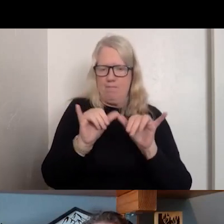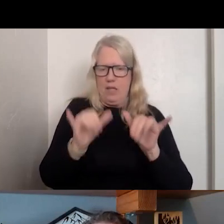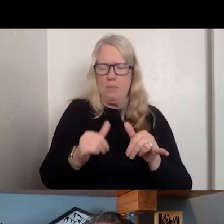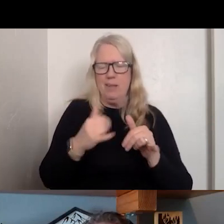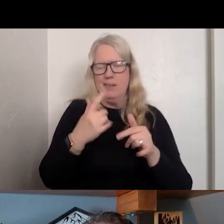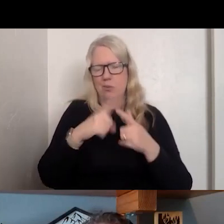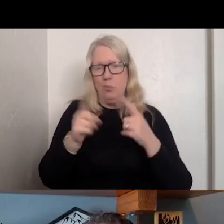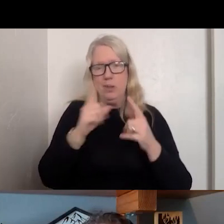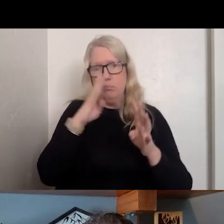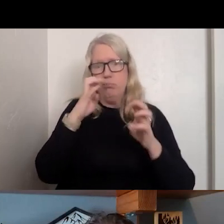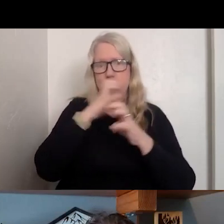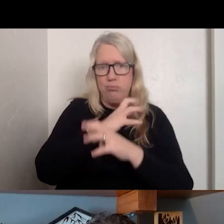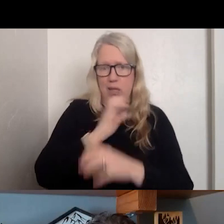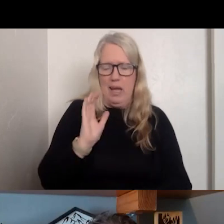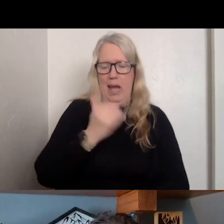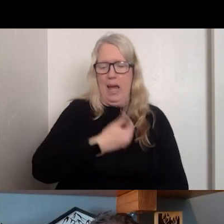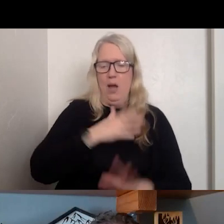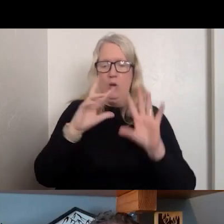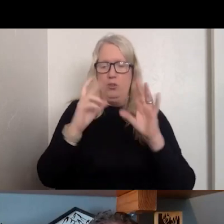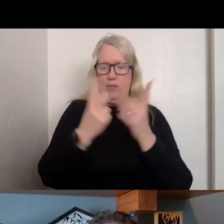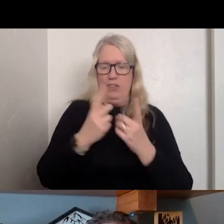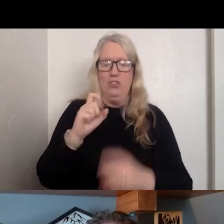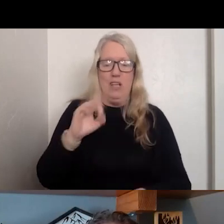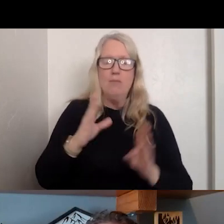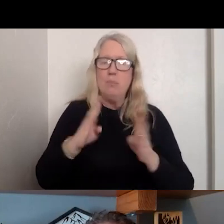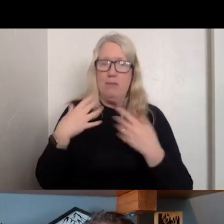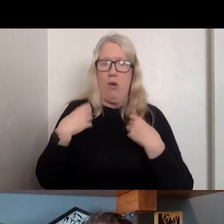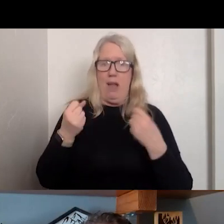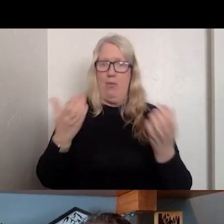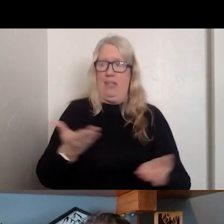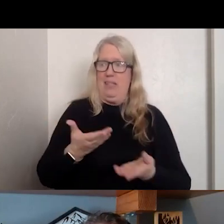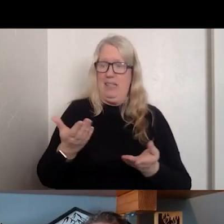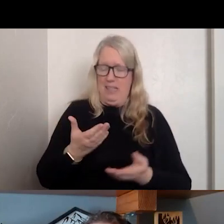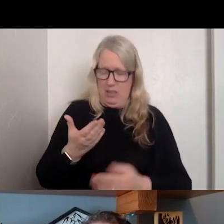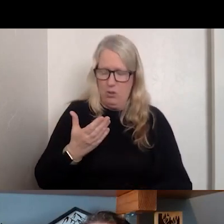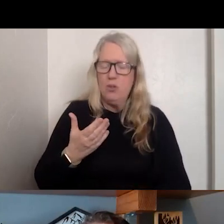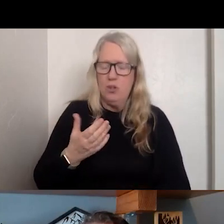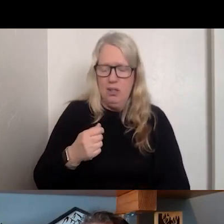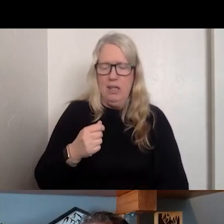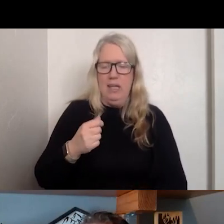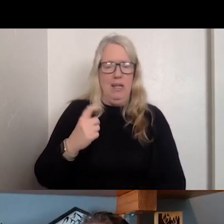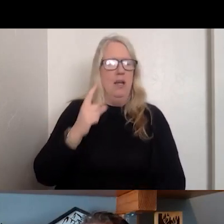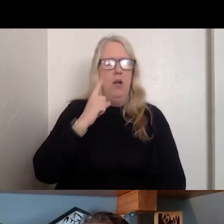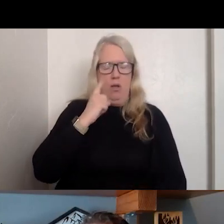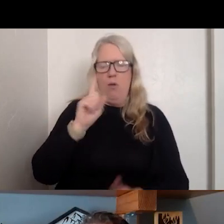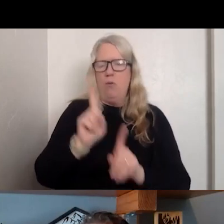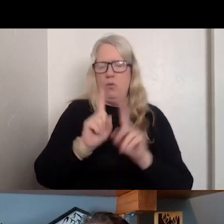THE DIVISION OF HEALTH AUTHORITY ALWAYS PROVIDES BEHAVIOR AL